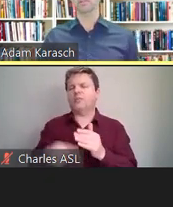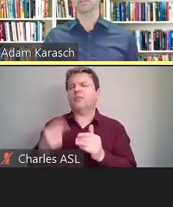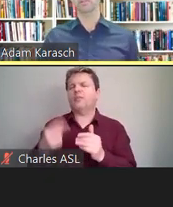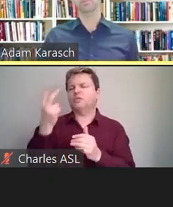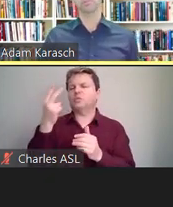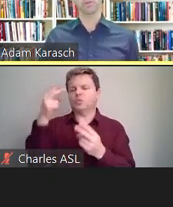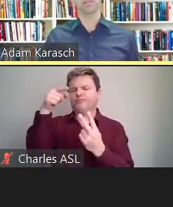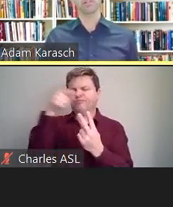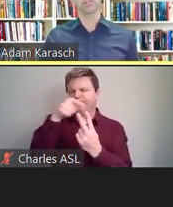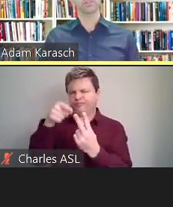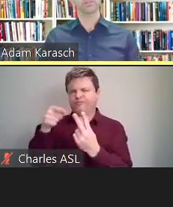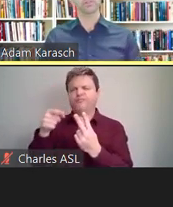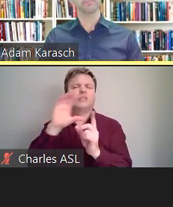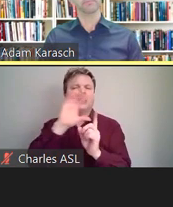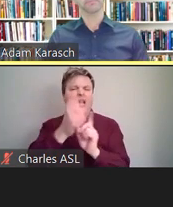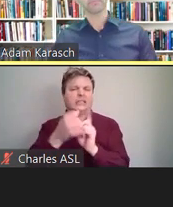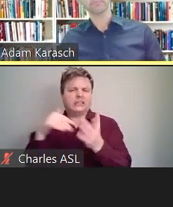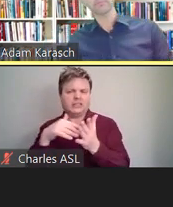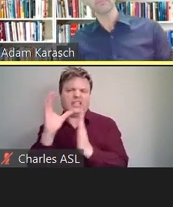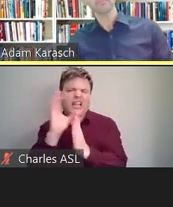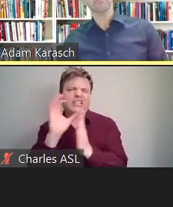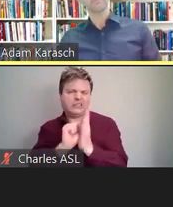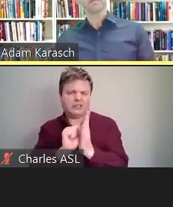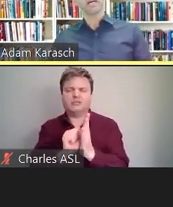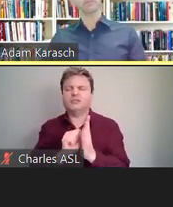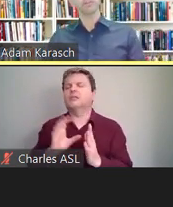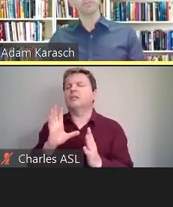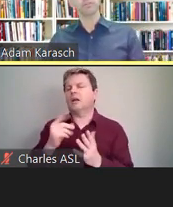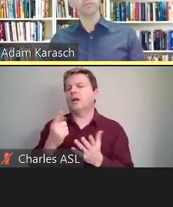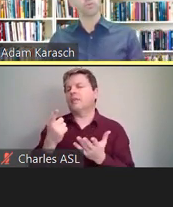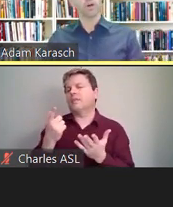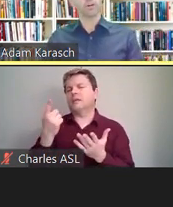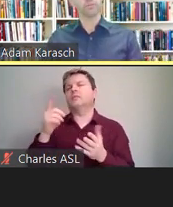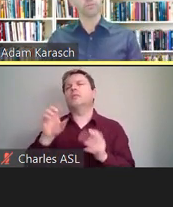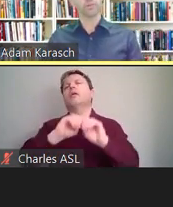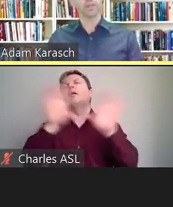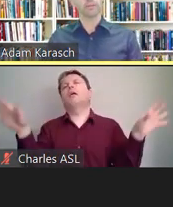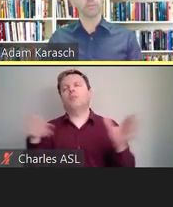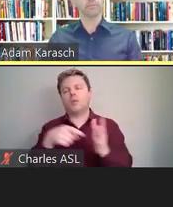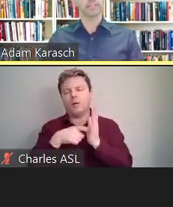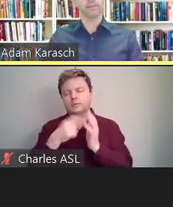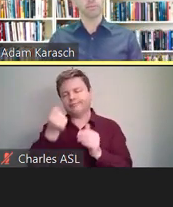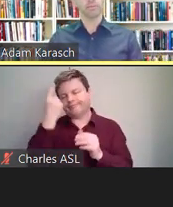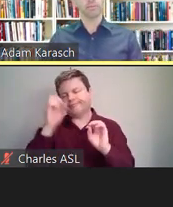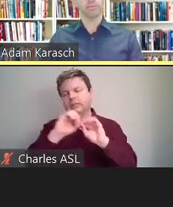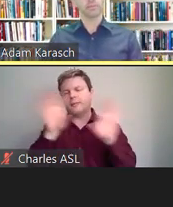a little bit more clear to you. I'm going to walk through a couple of examples,